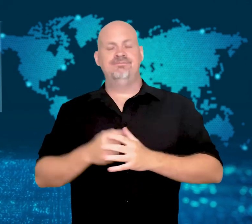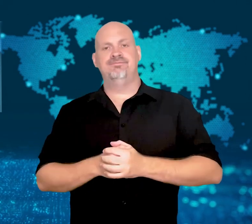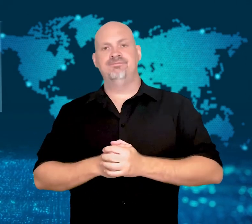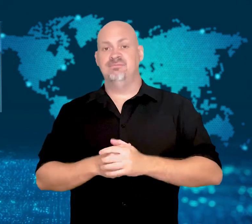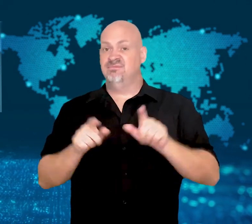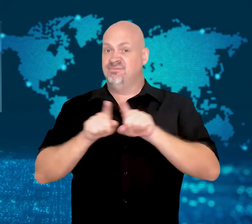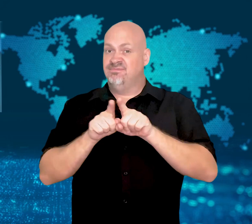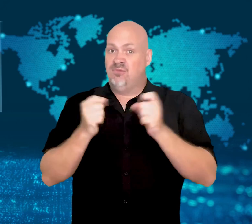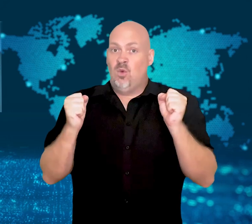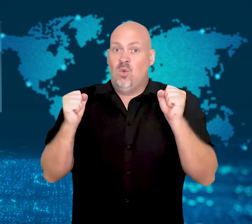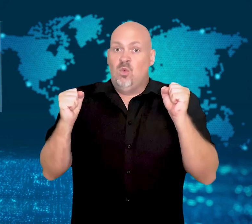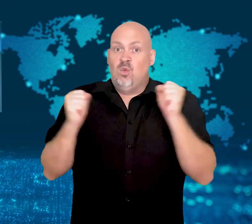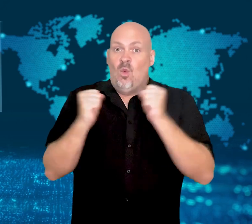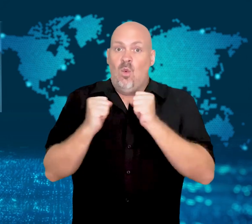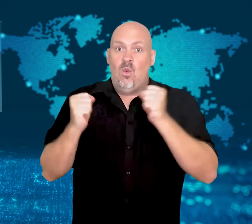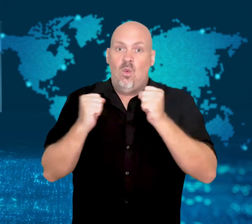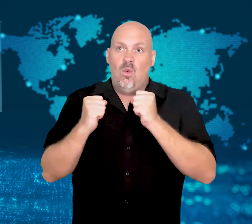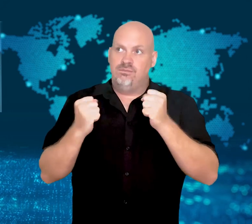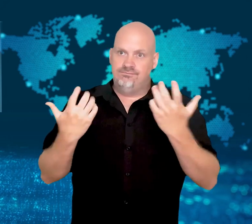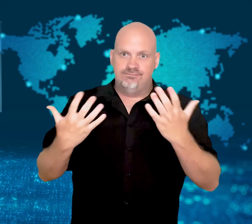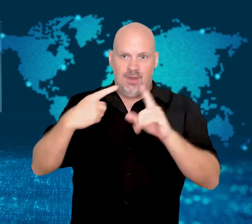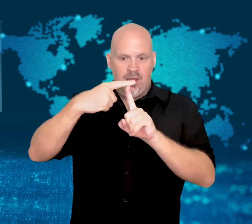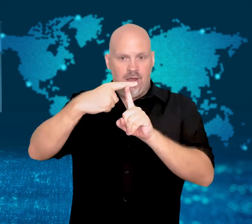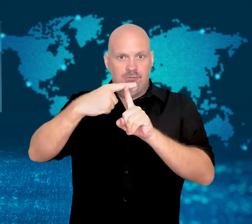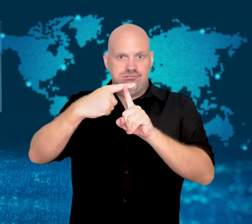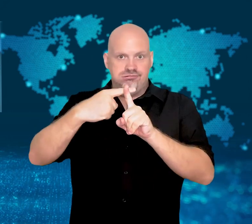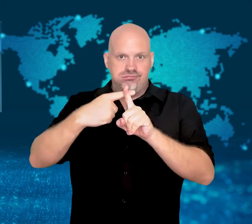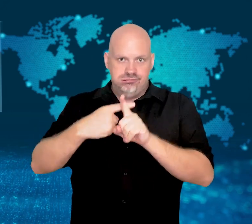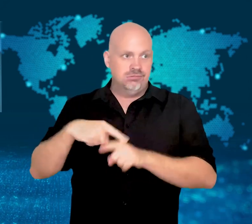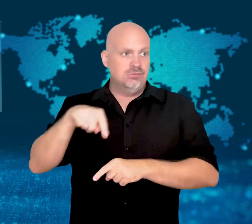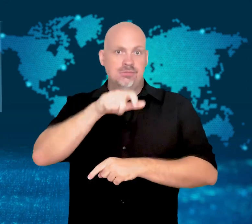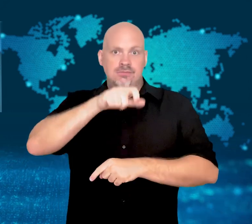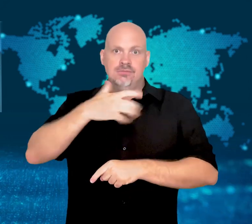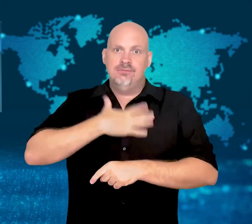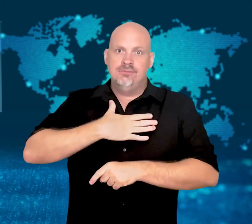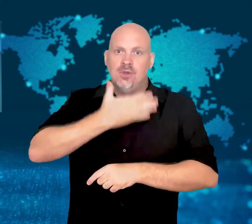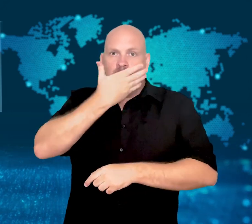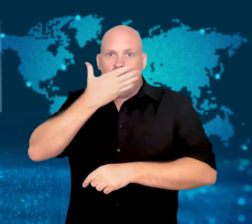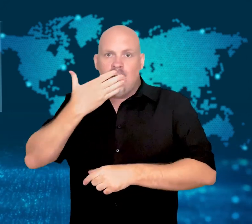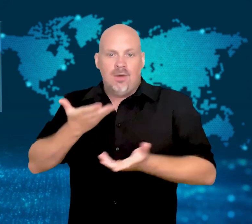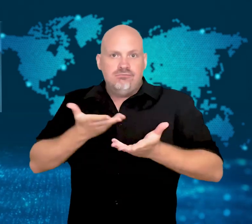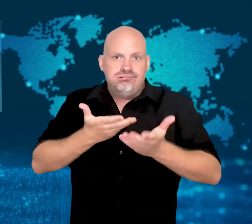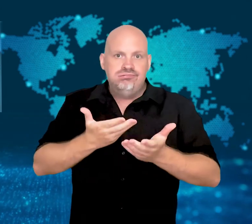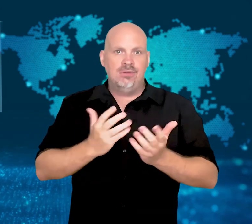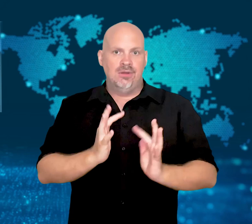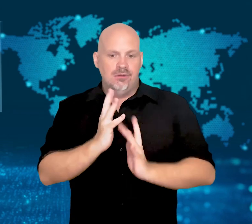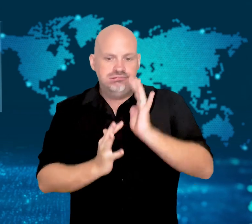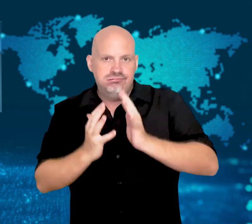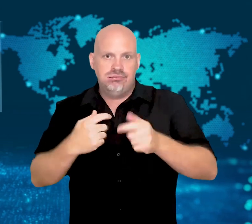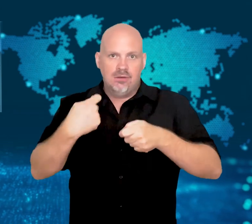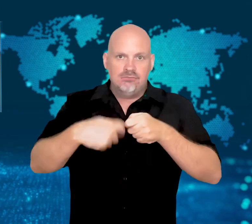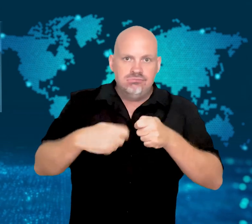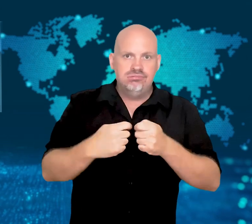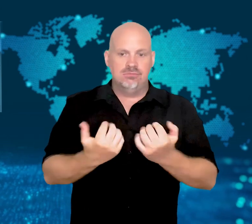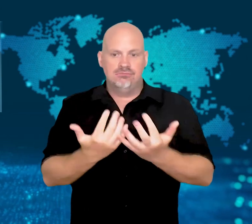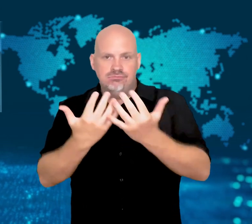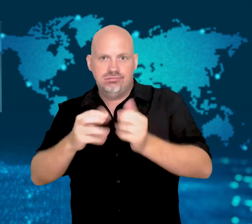There have also been technical issues and floods at some of its major coal mines.